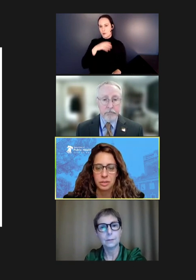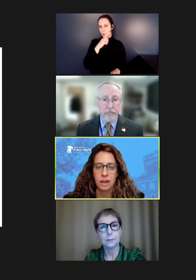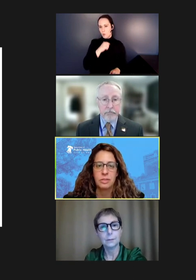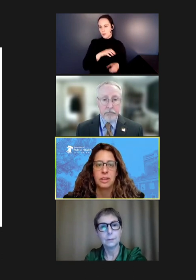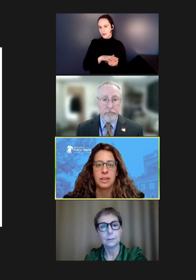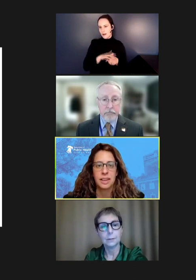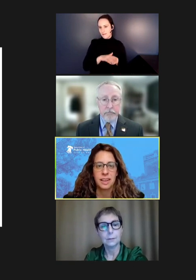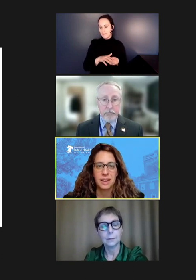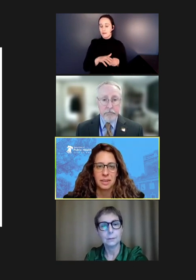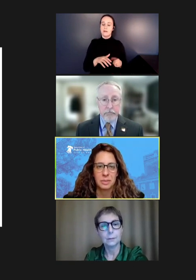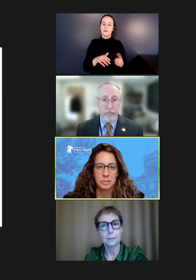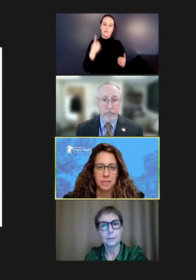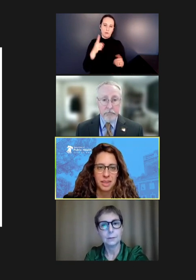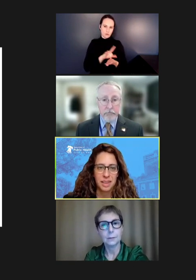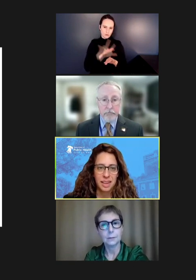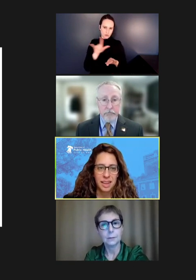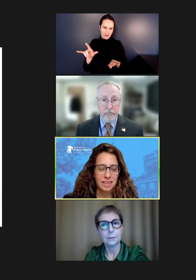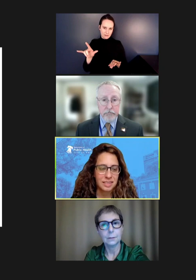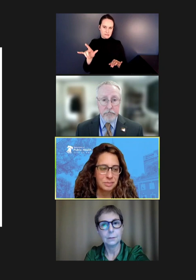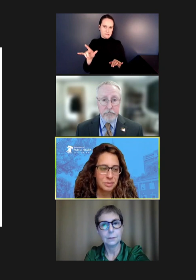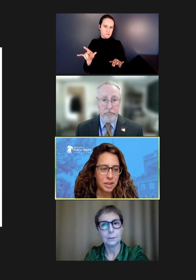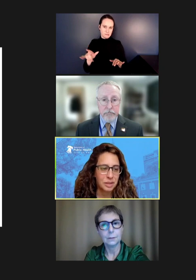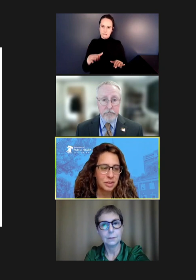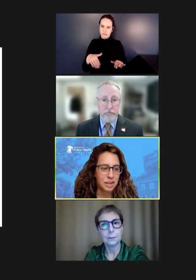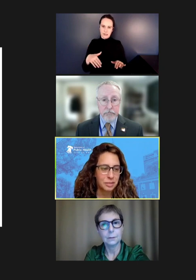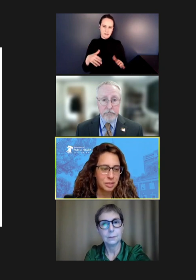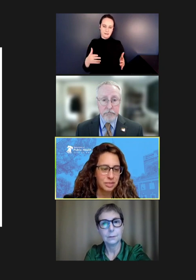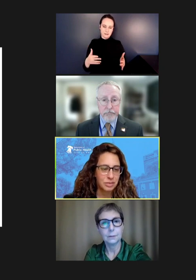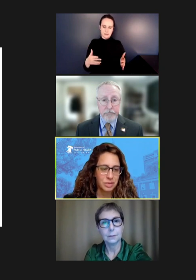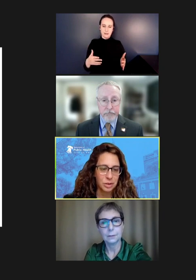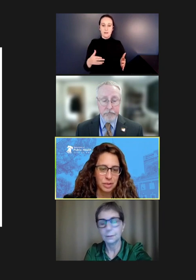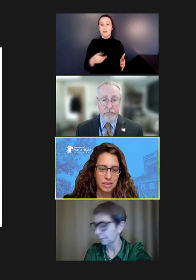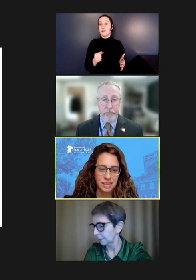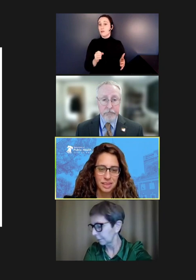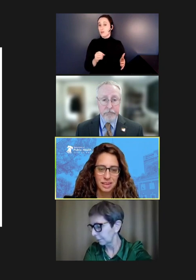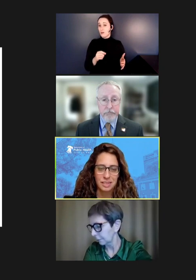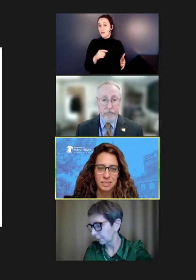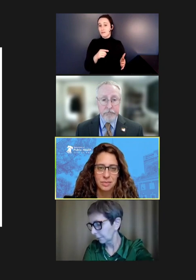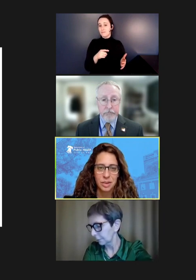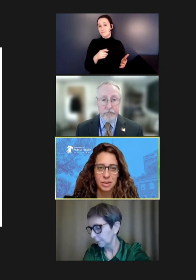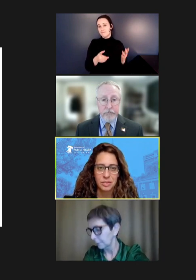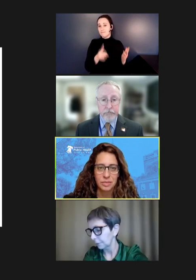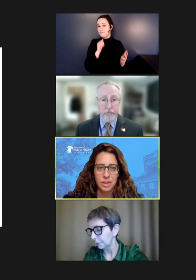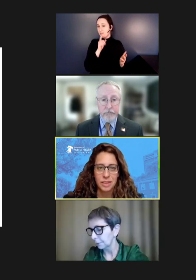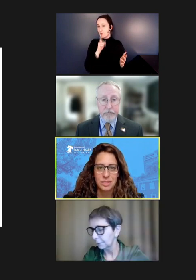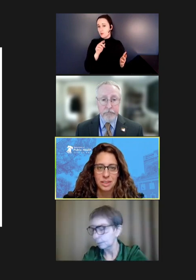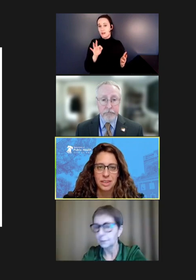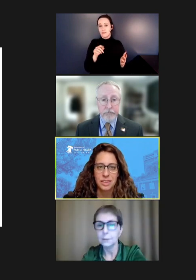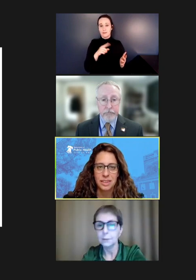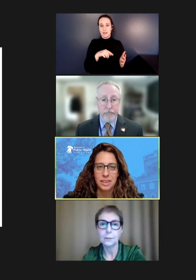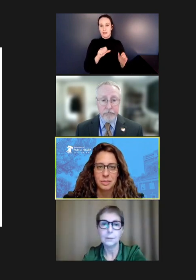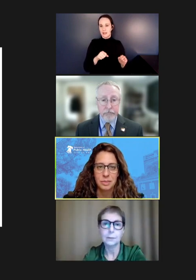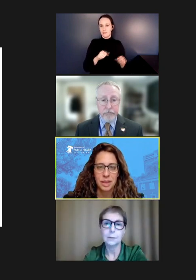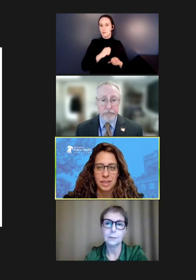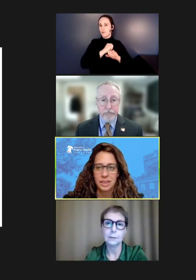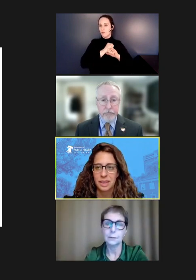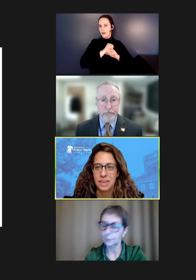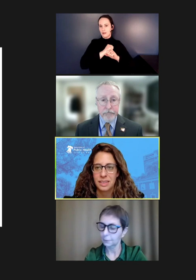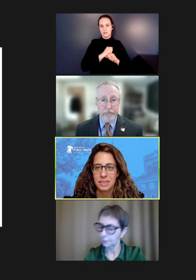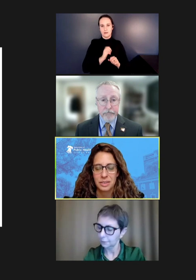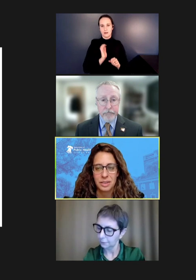travel and, you know, could have prevented our whole cluster had they done that. So,